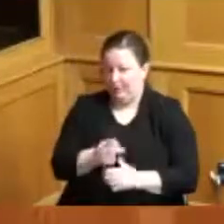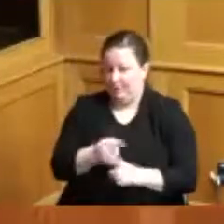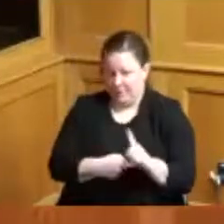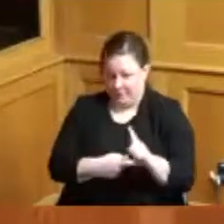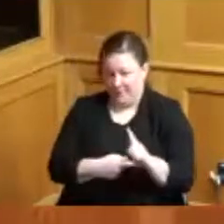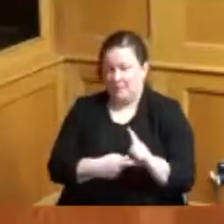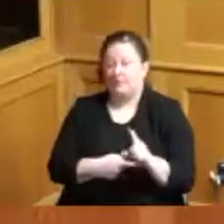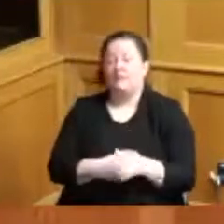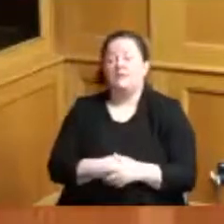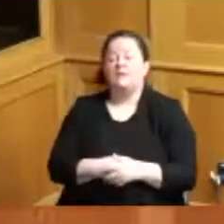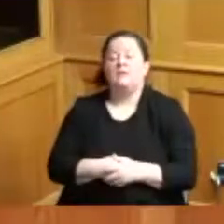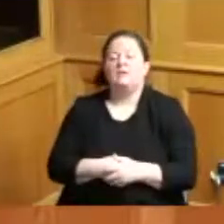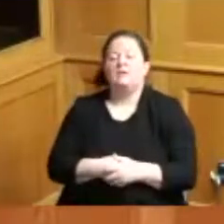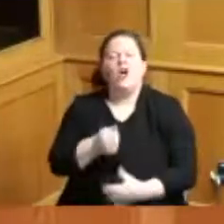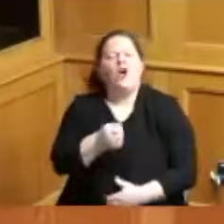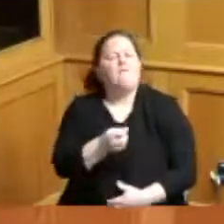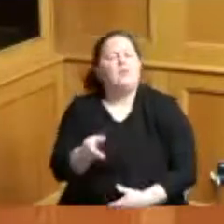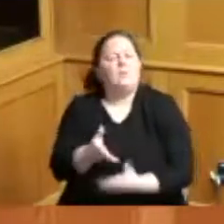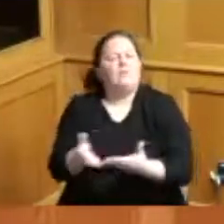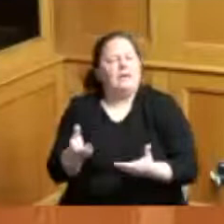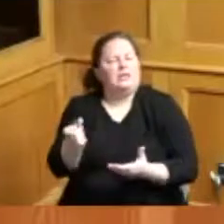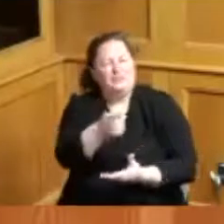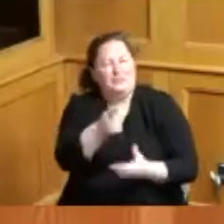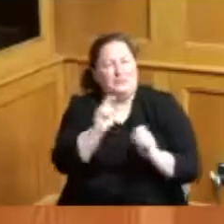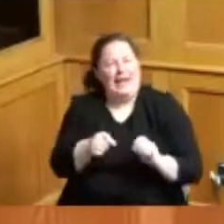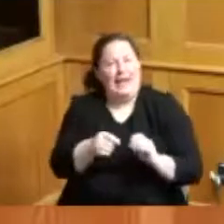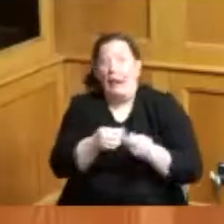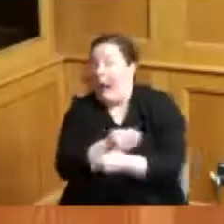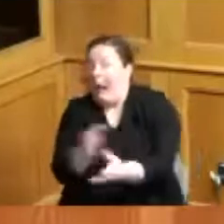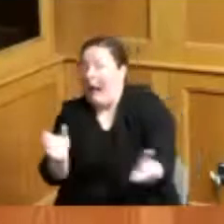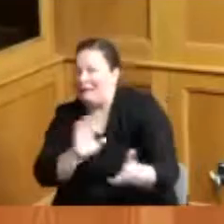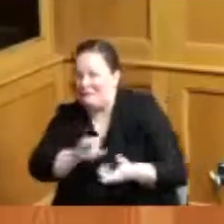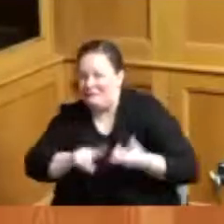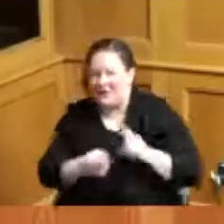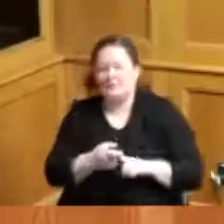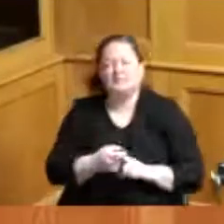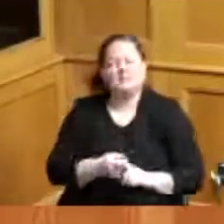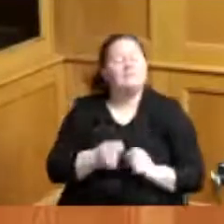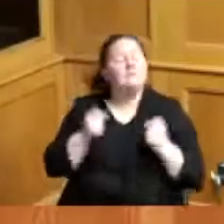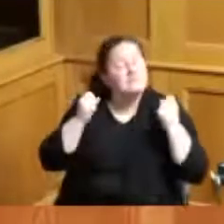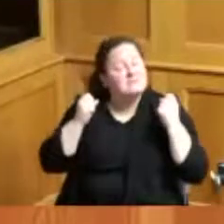just a few things that you can tell your friends about there are so many black inventors and I said